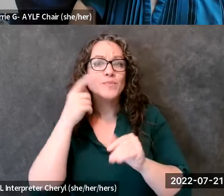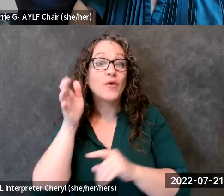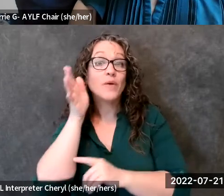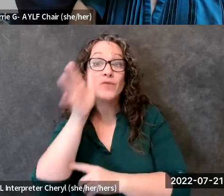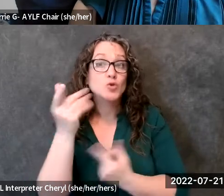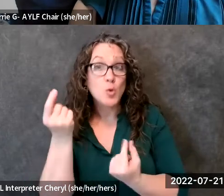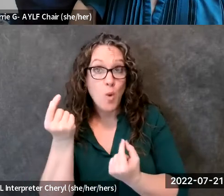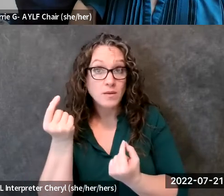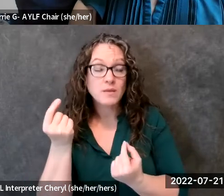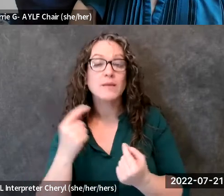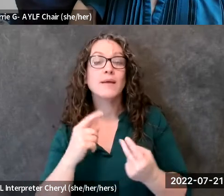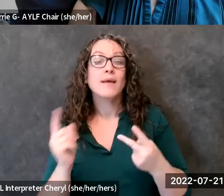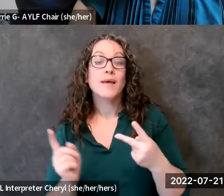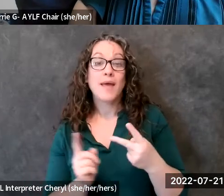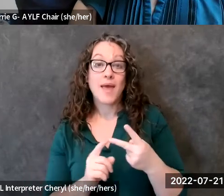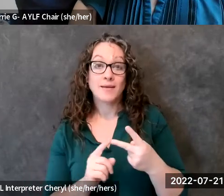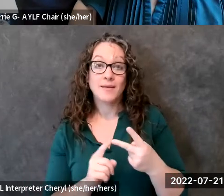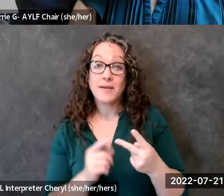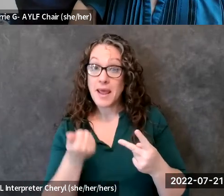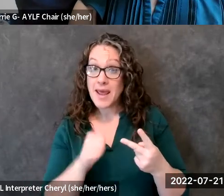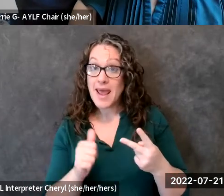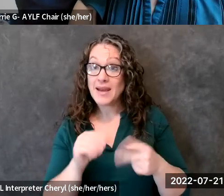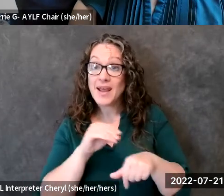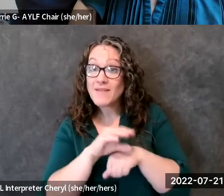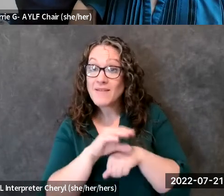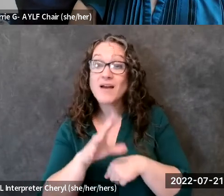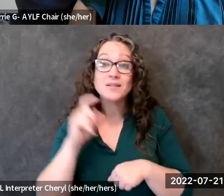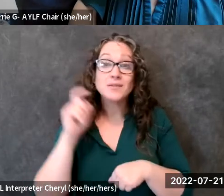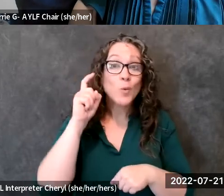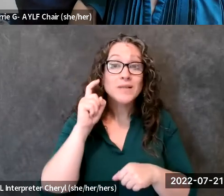would love for you to share any advice or wisdom that you would give to some of our young alumni